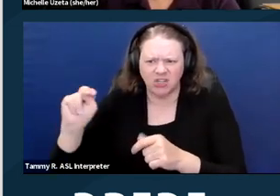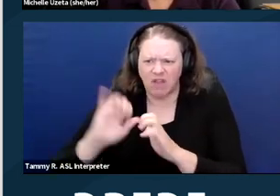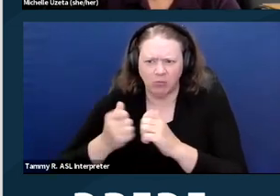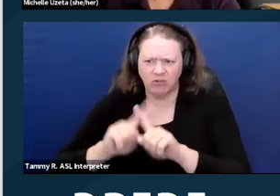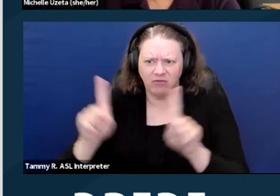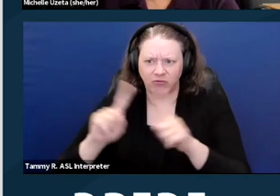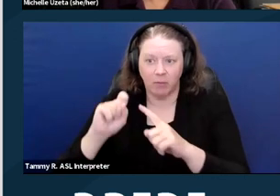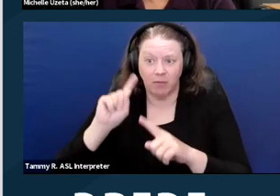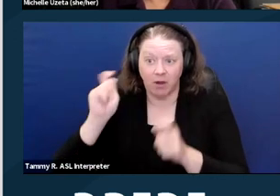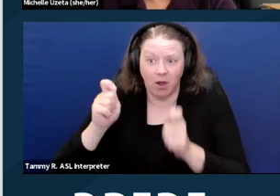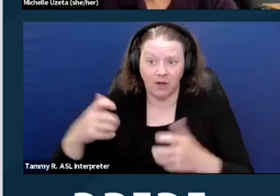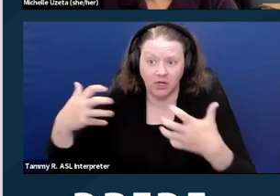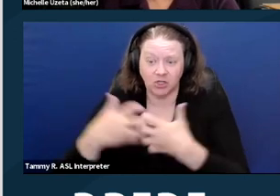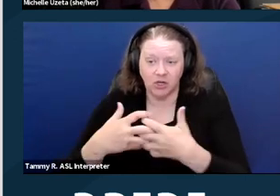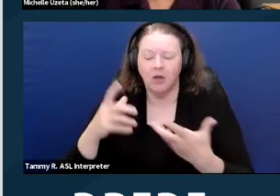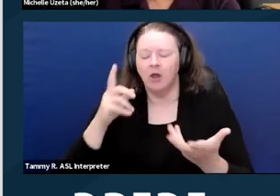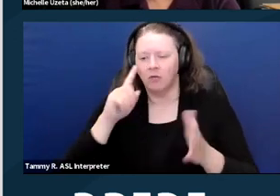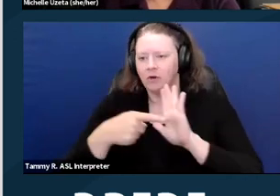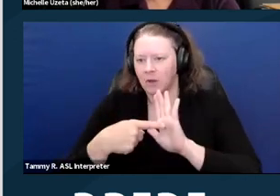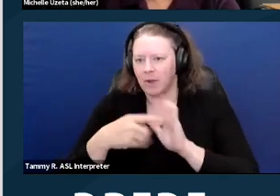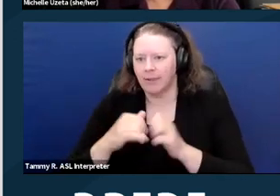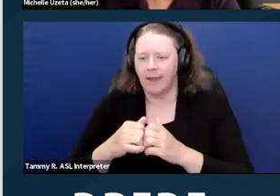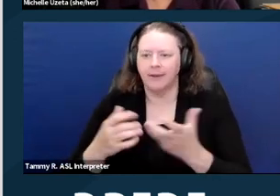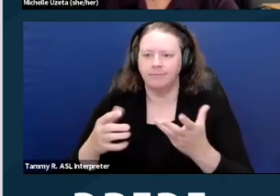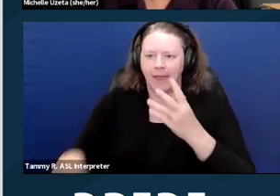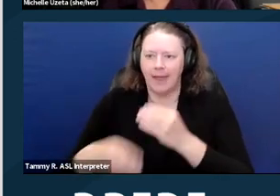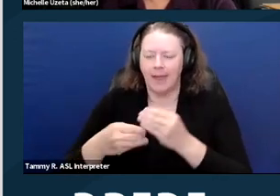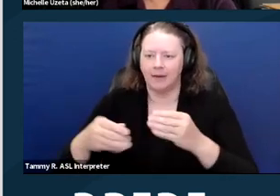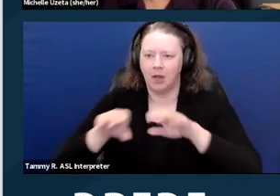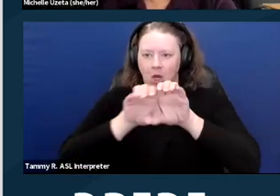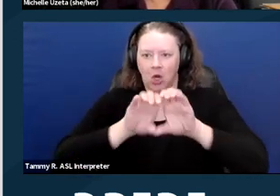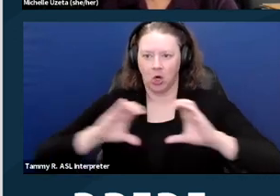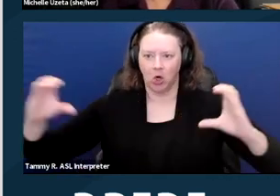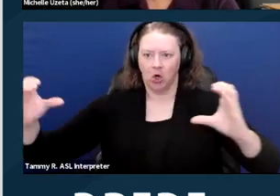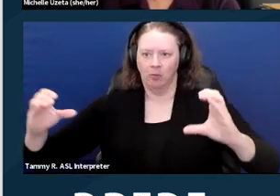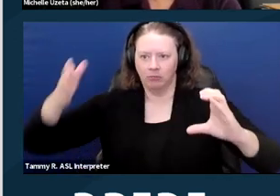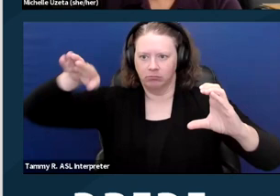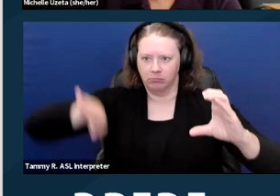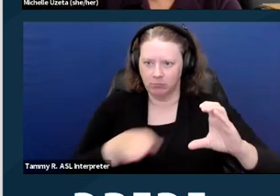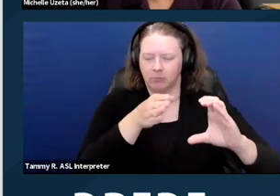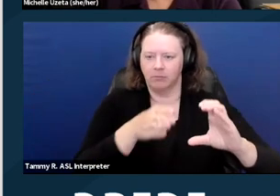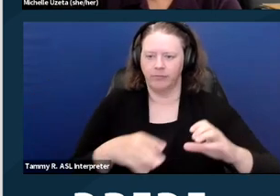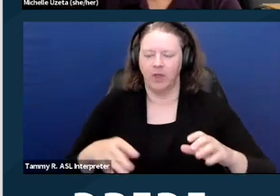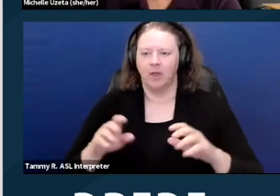So things like cutting a curb, installing a ramp, putting in grab bars, lowering counters.